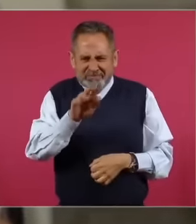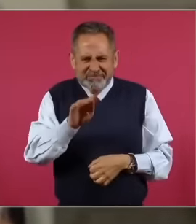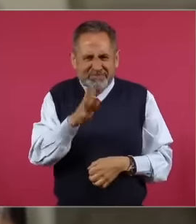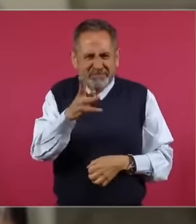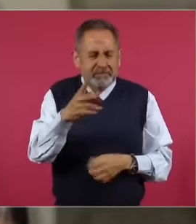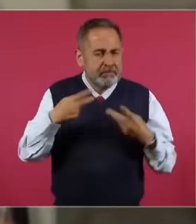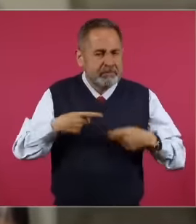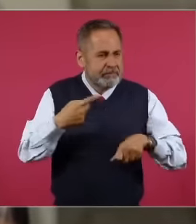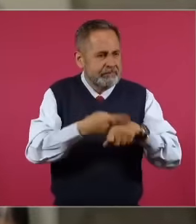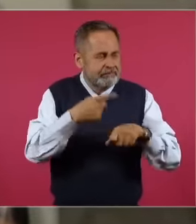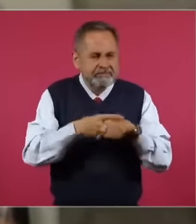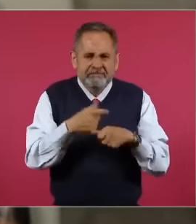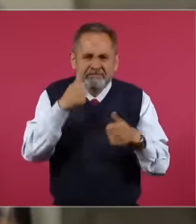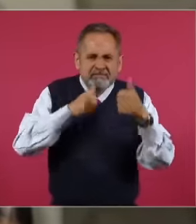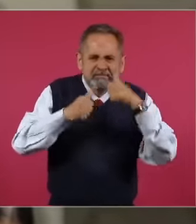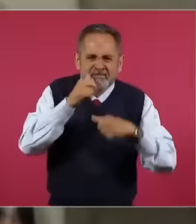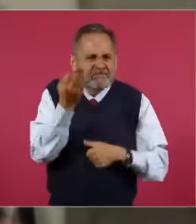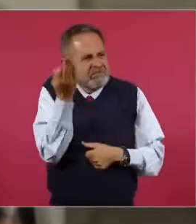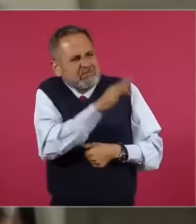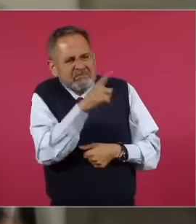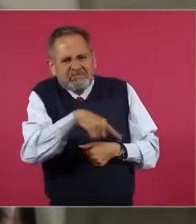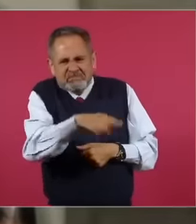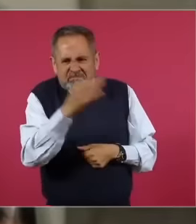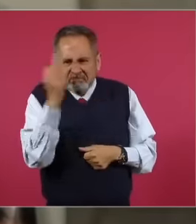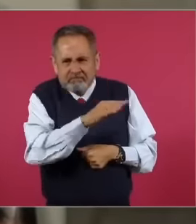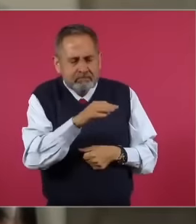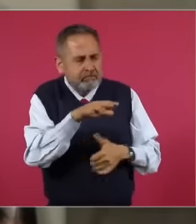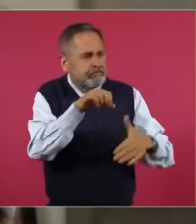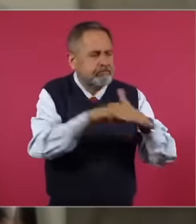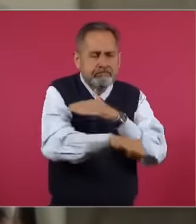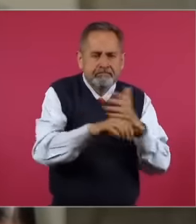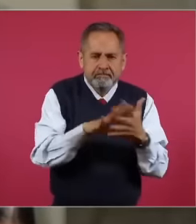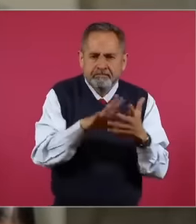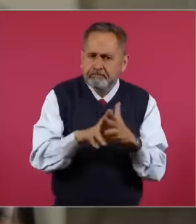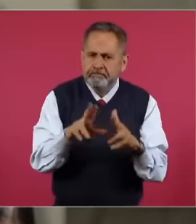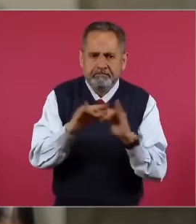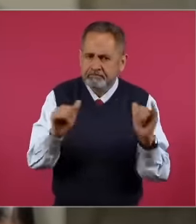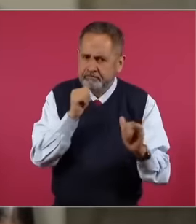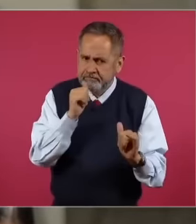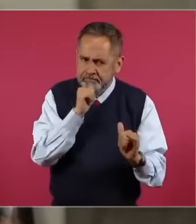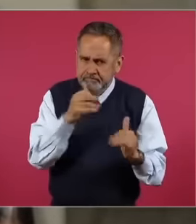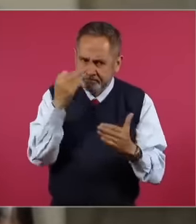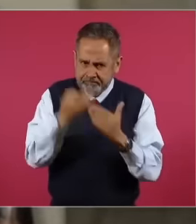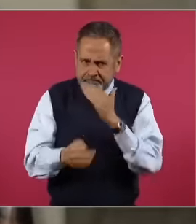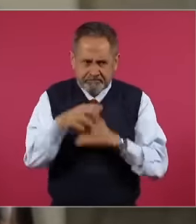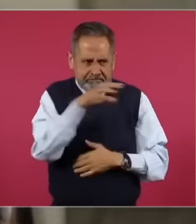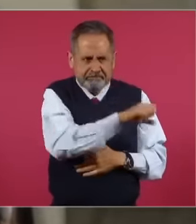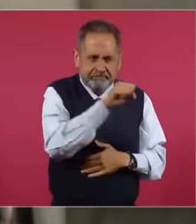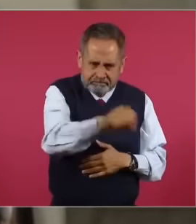surgeries carried out where none of the criminal medical executors have yet been recorded in